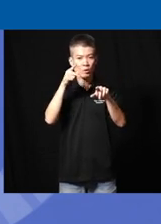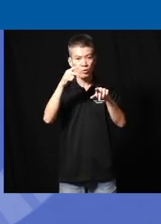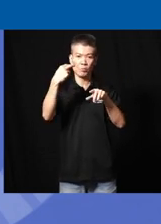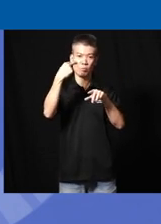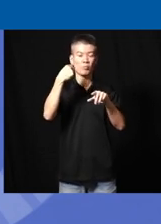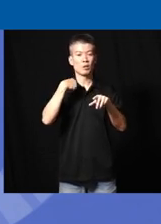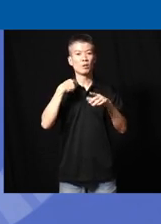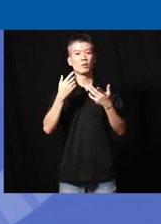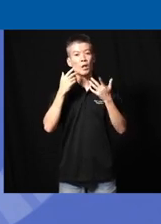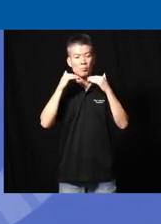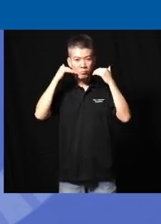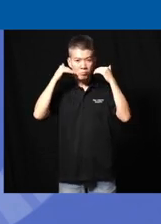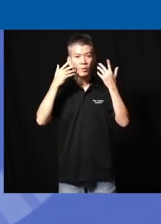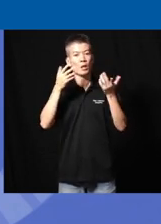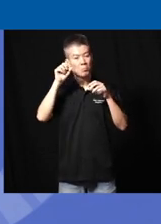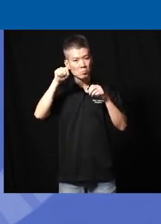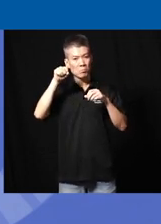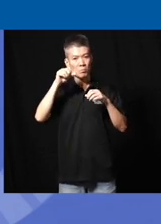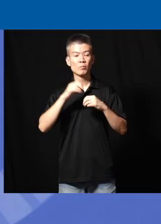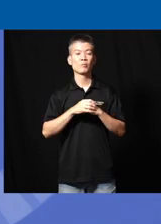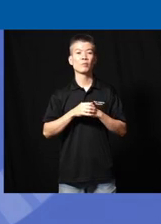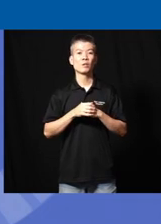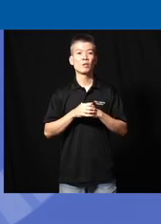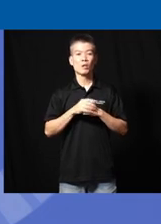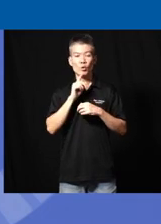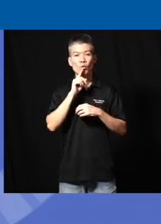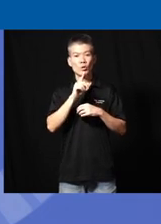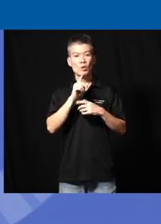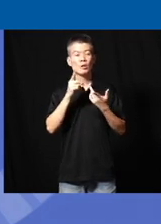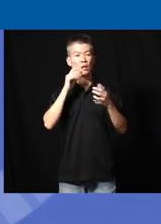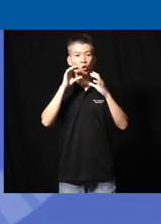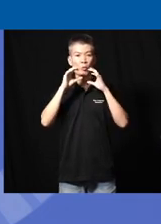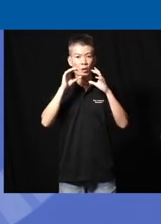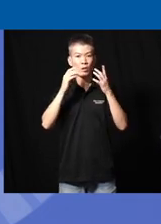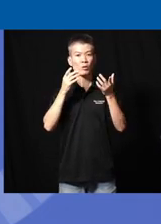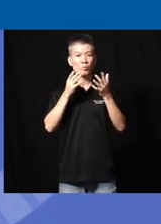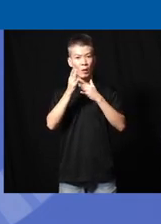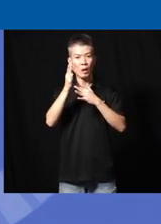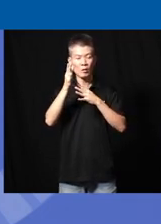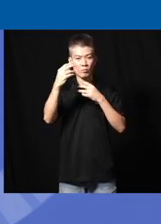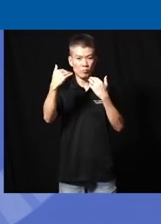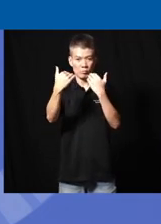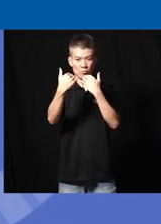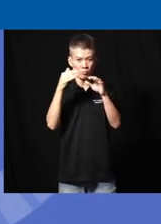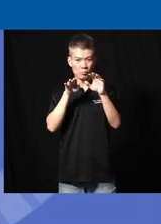back at me and smiling and nodding so really communication is bidirectional and the body